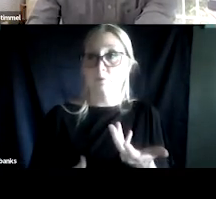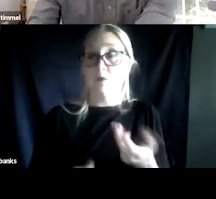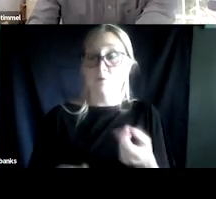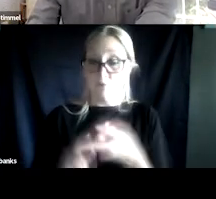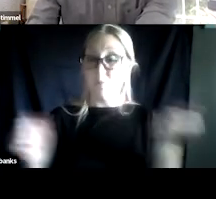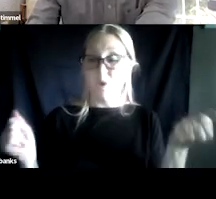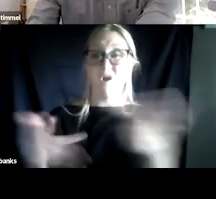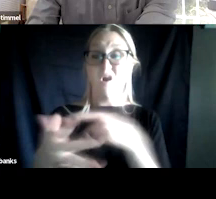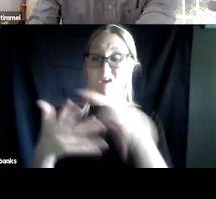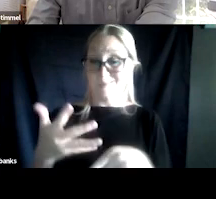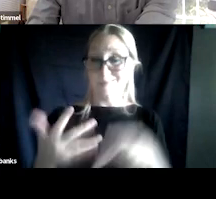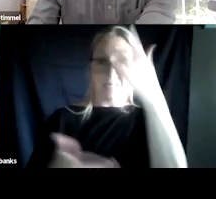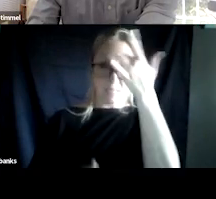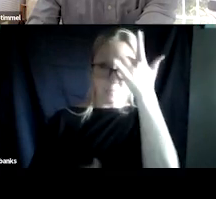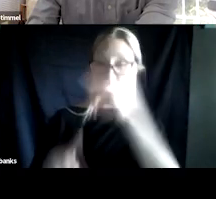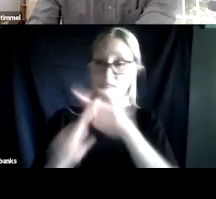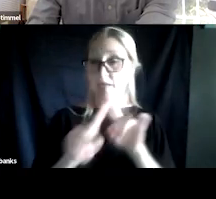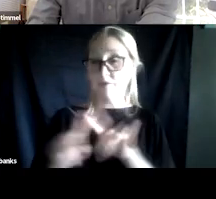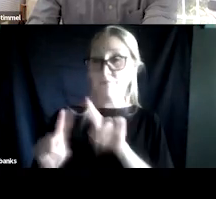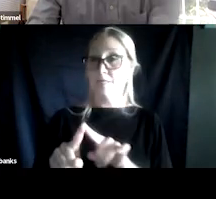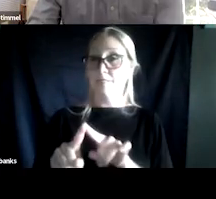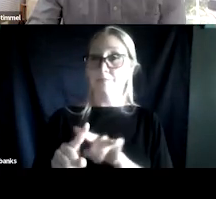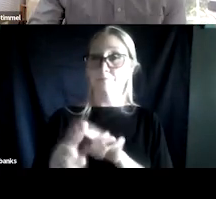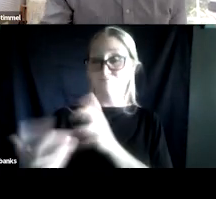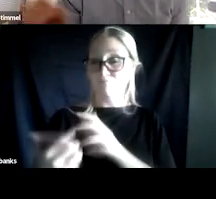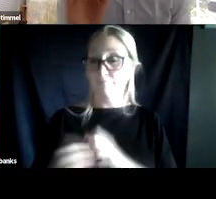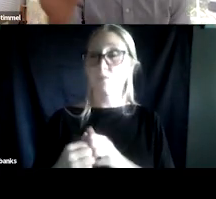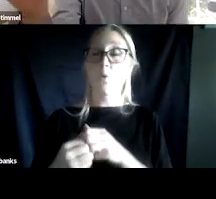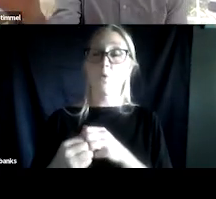all of these different disorder constellations you're having and it's really a return on investment.